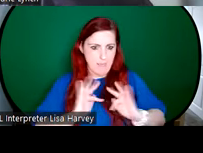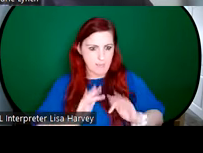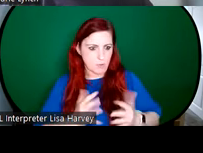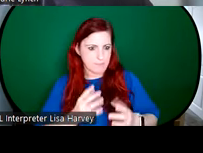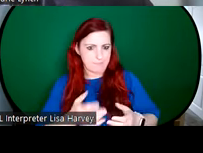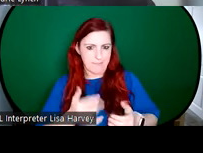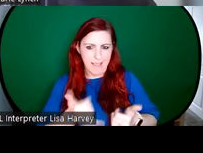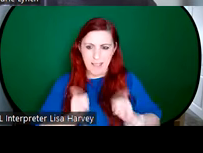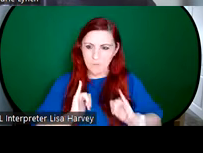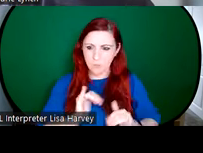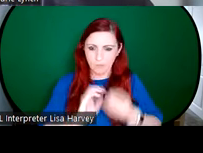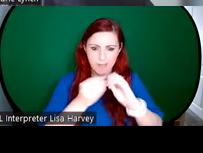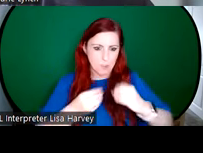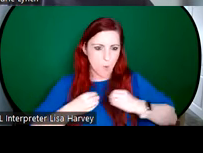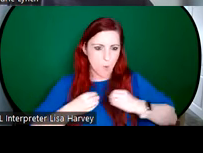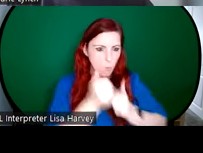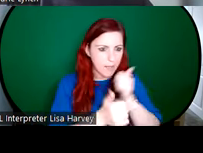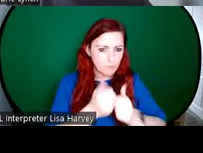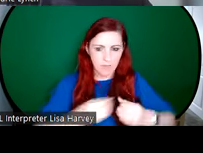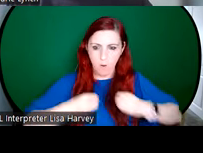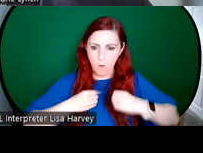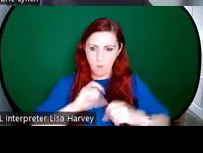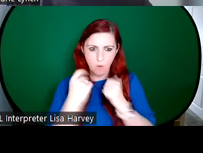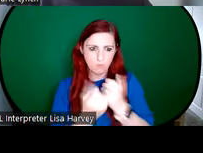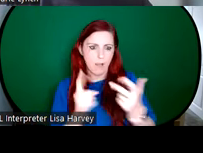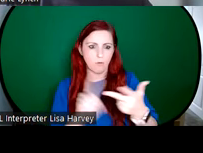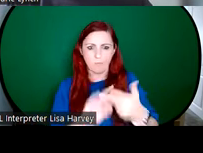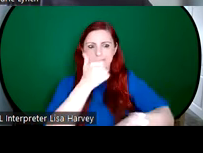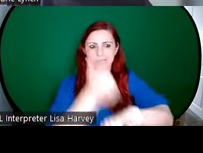and industry. And, of course, the establishment of a distinctly Irish cultural